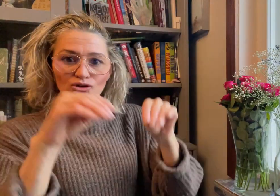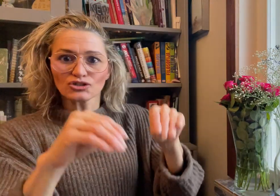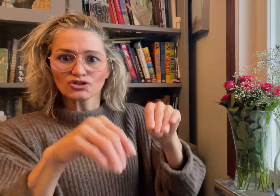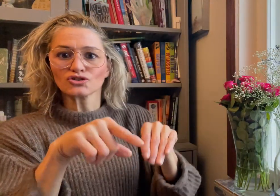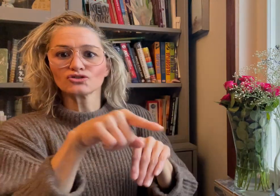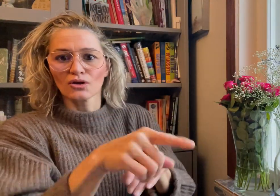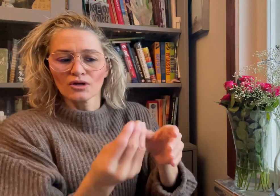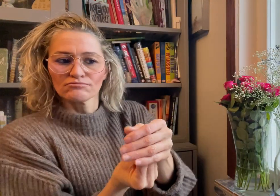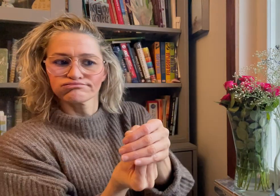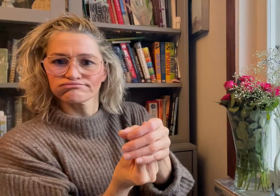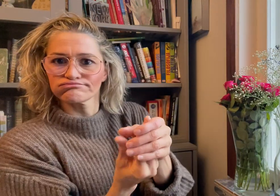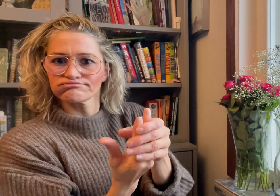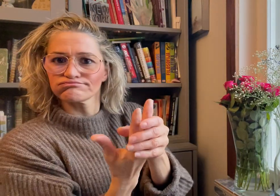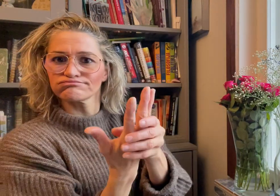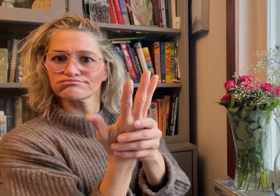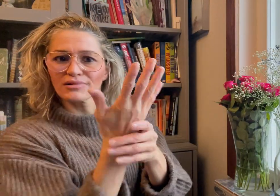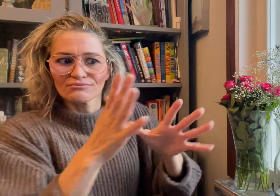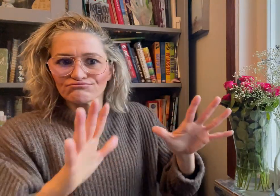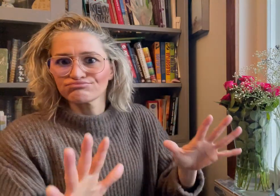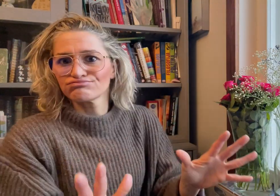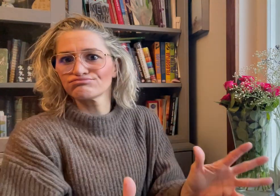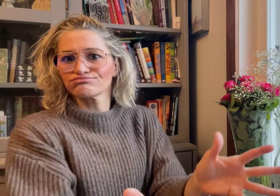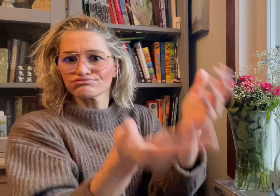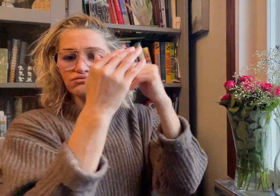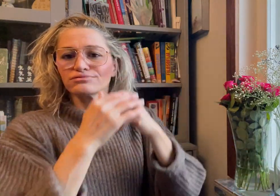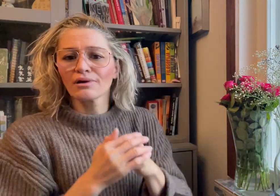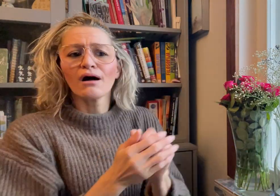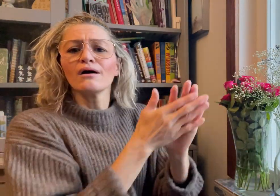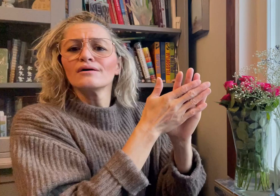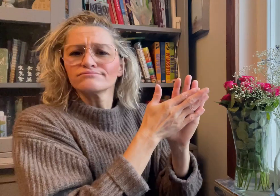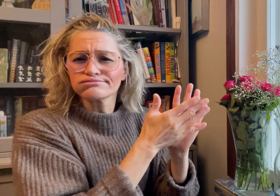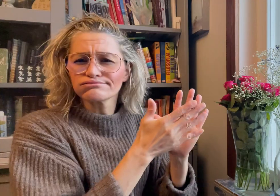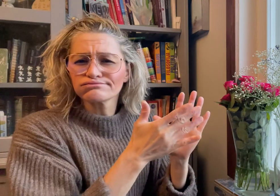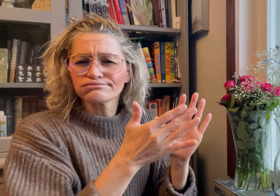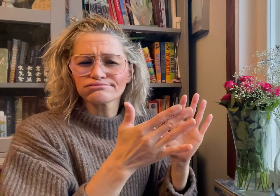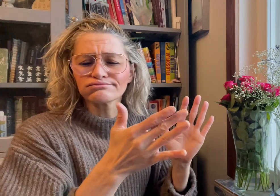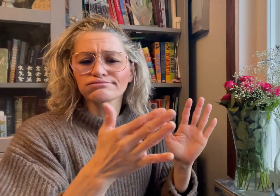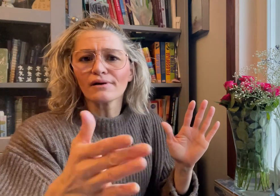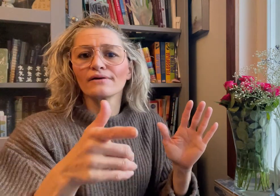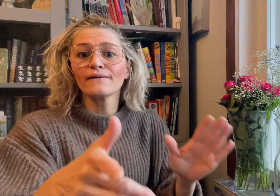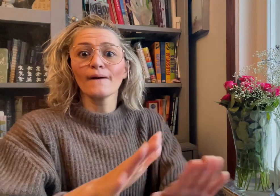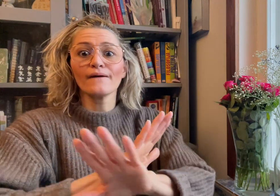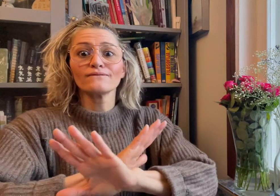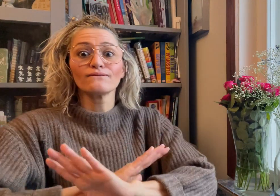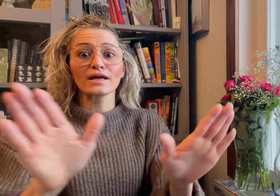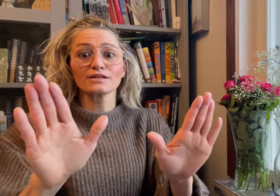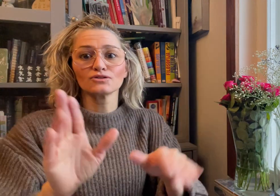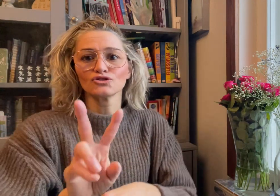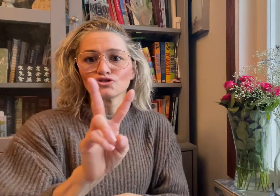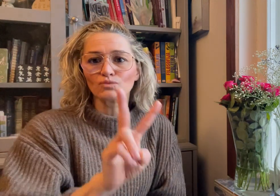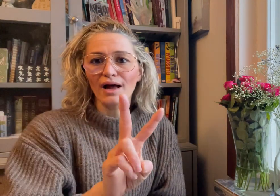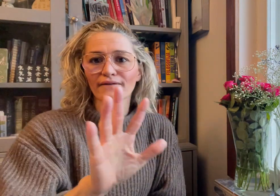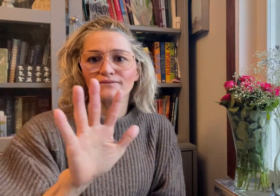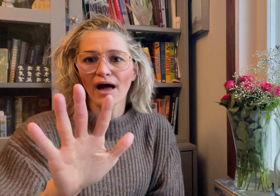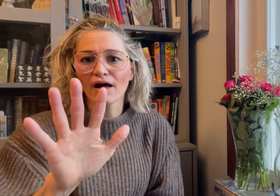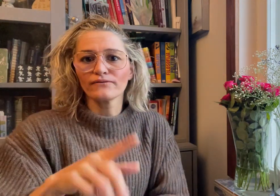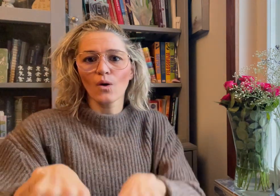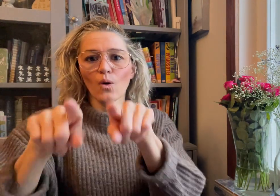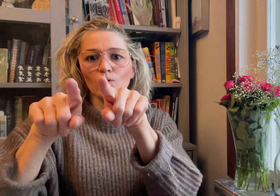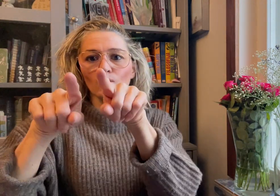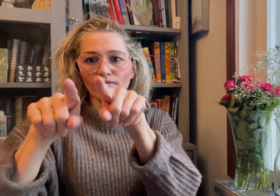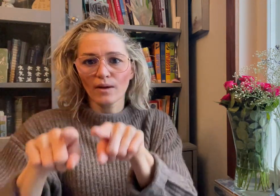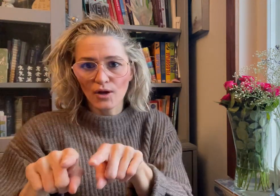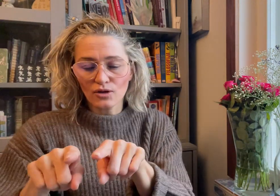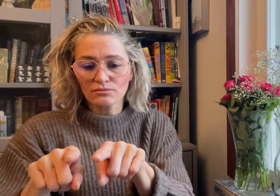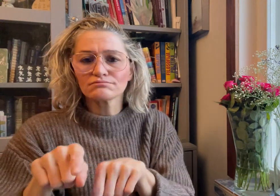of "Deaf Education Thrives", and finished on November 25th